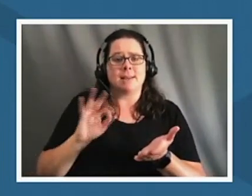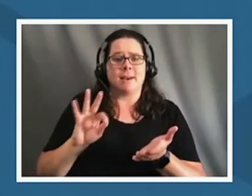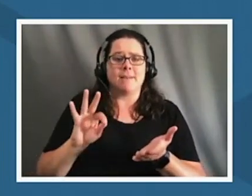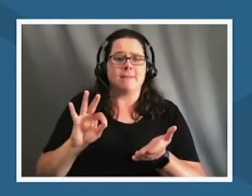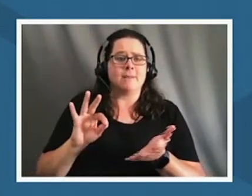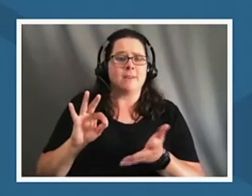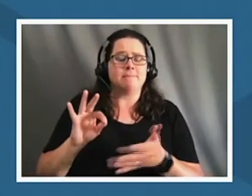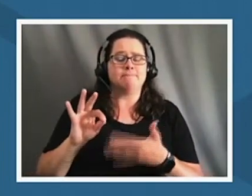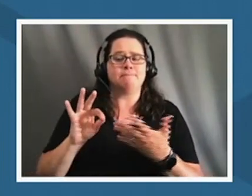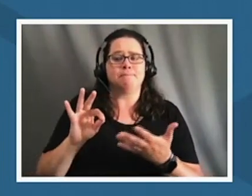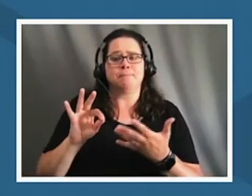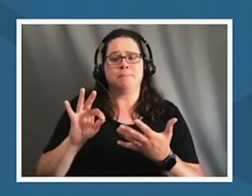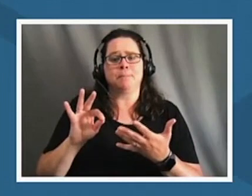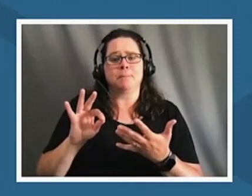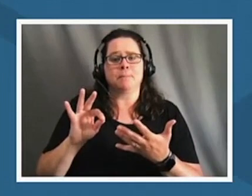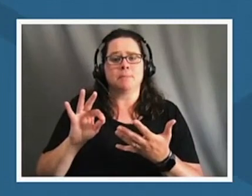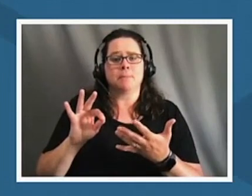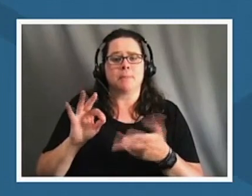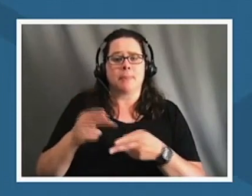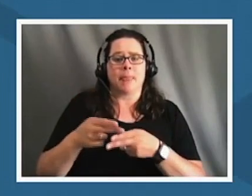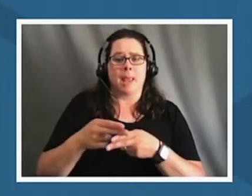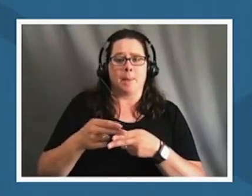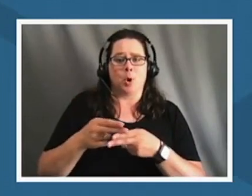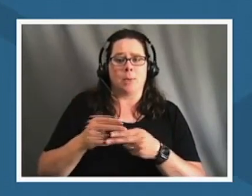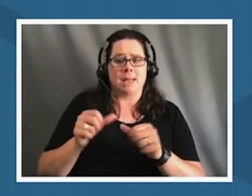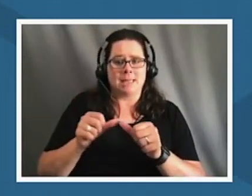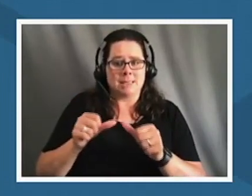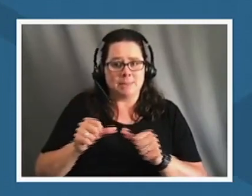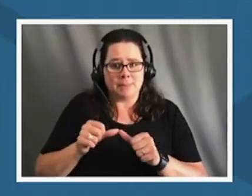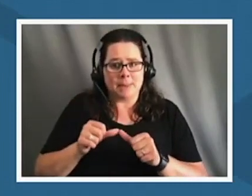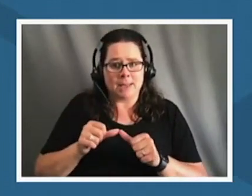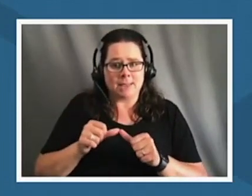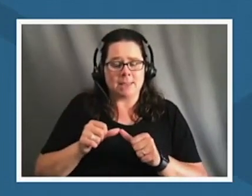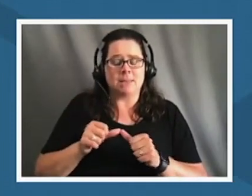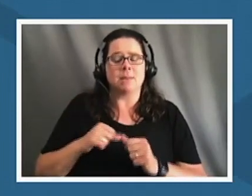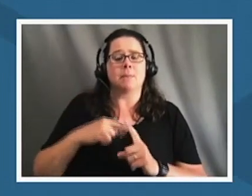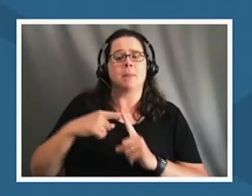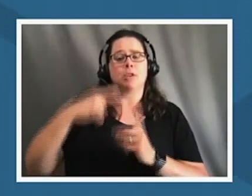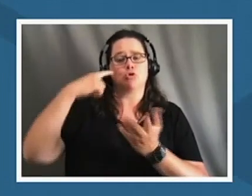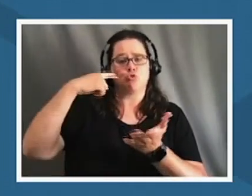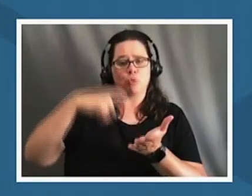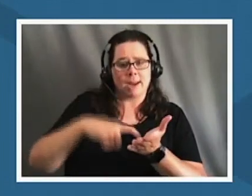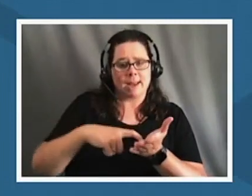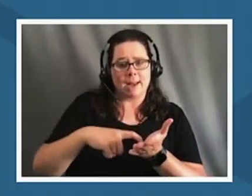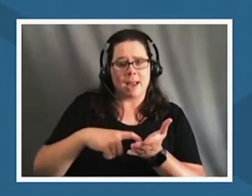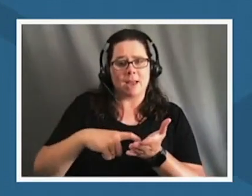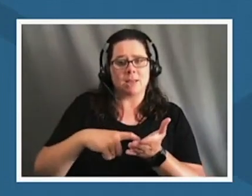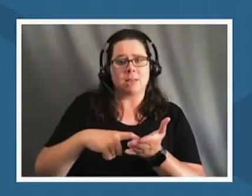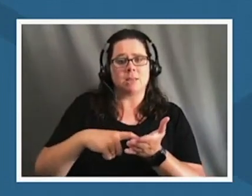impermanence of space and place